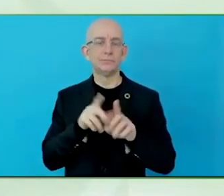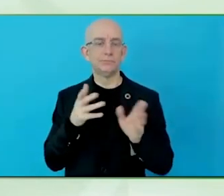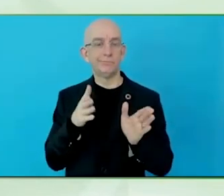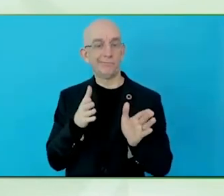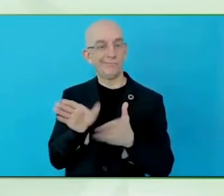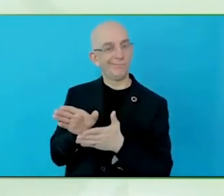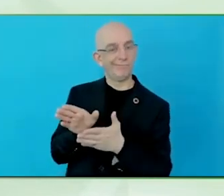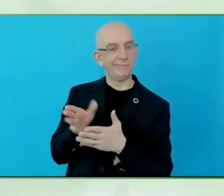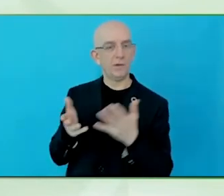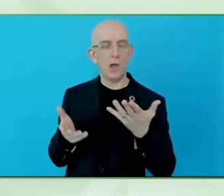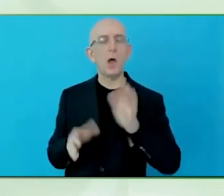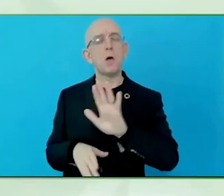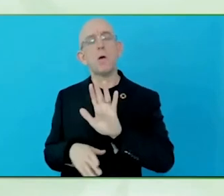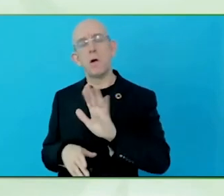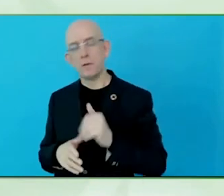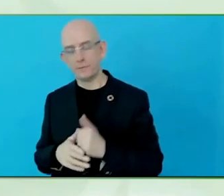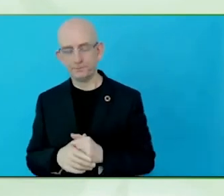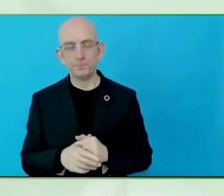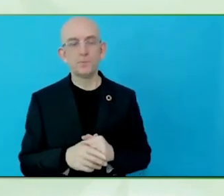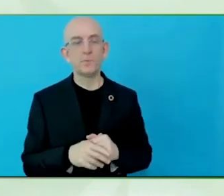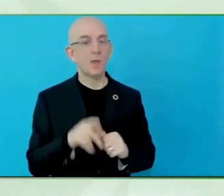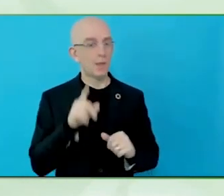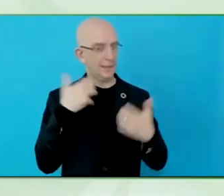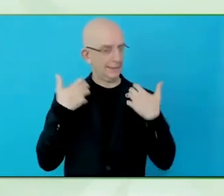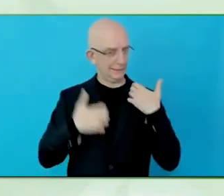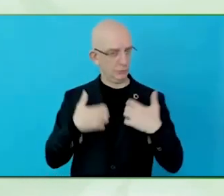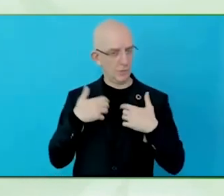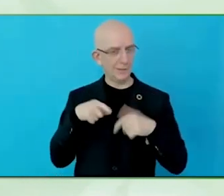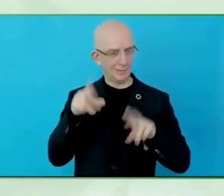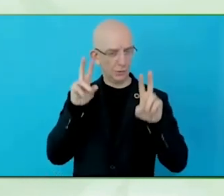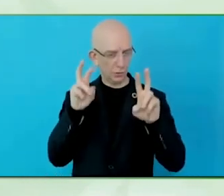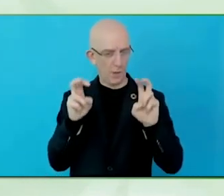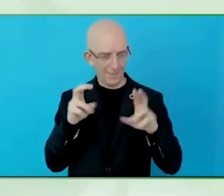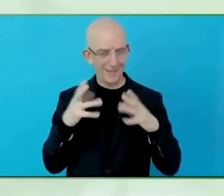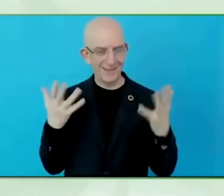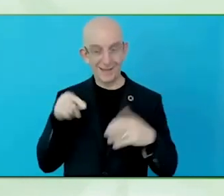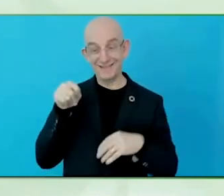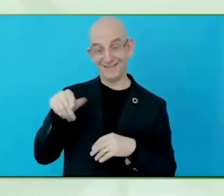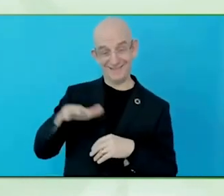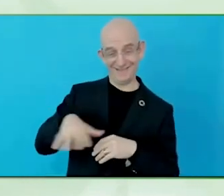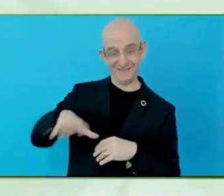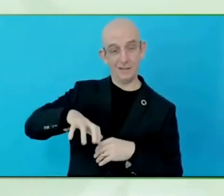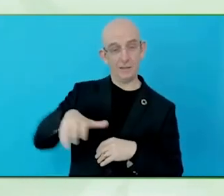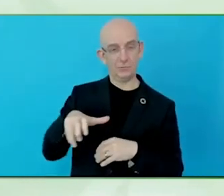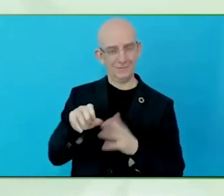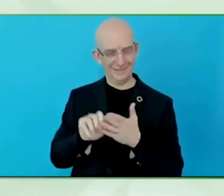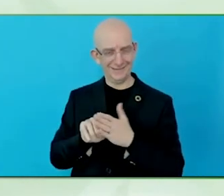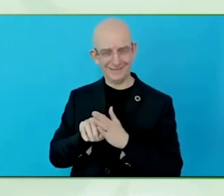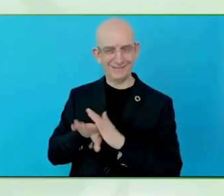government is perhaps the first entity in violation of it. Their own websites are not accessible.